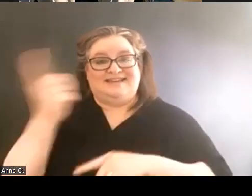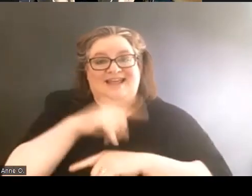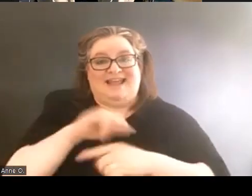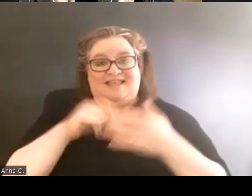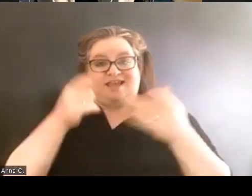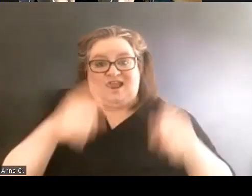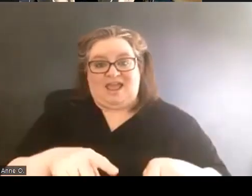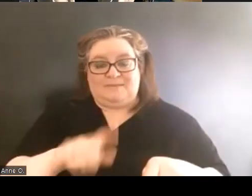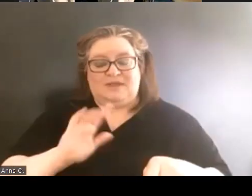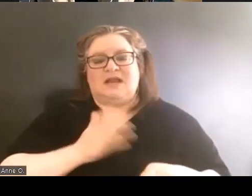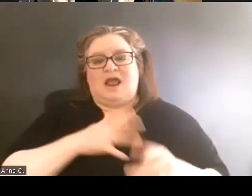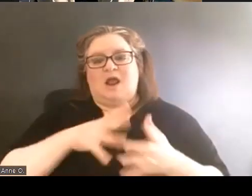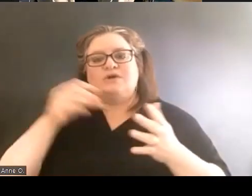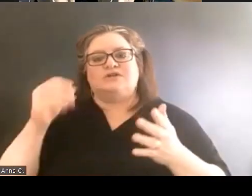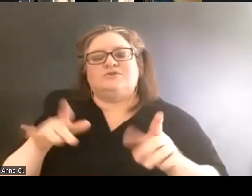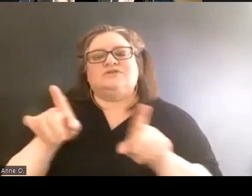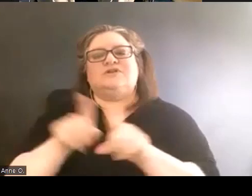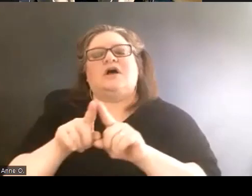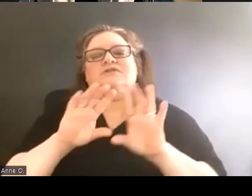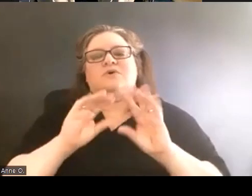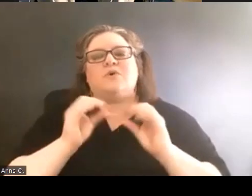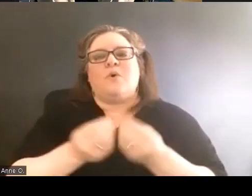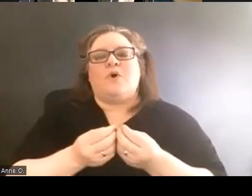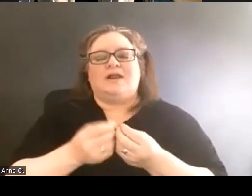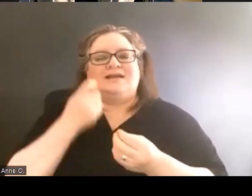our students also organized right outside the space